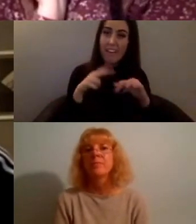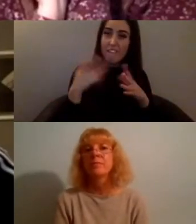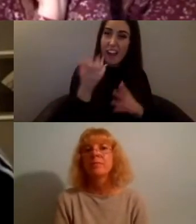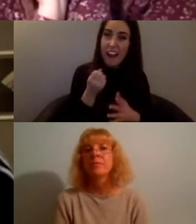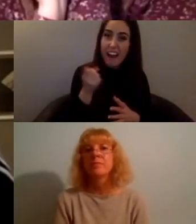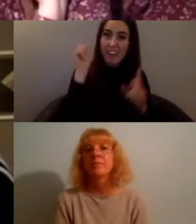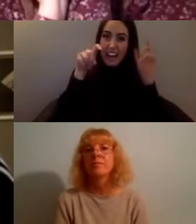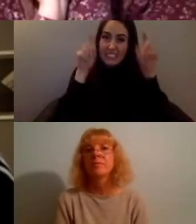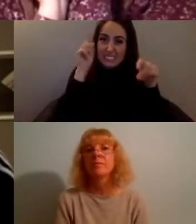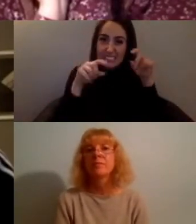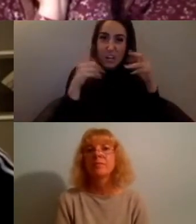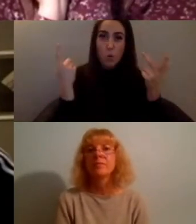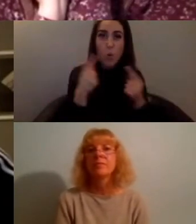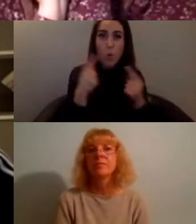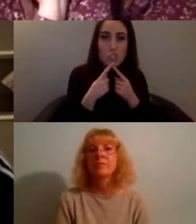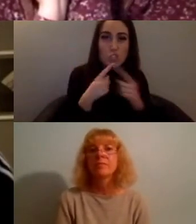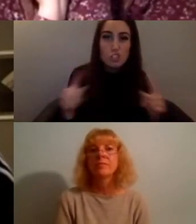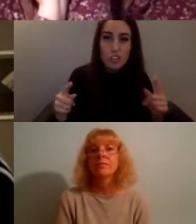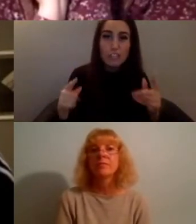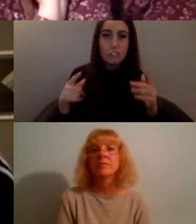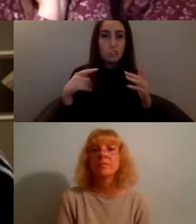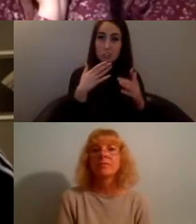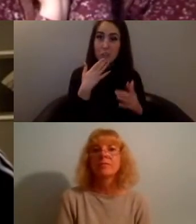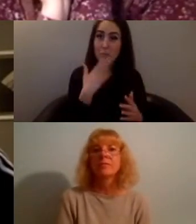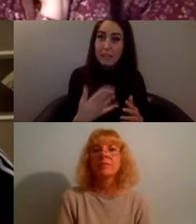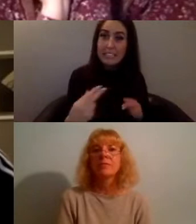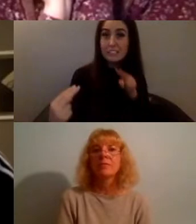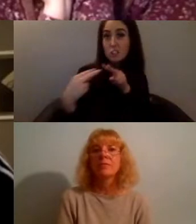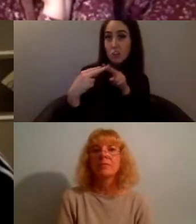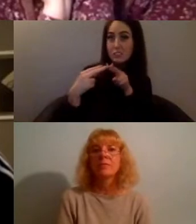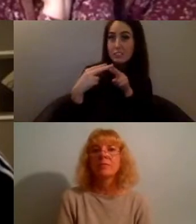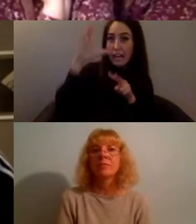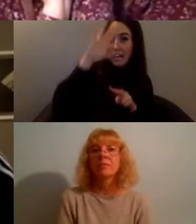for what we should be covering what we should be doing and we're also opening up for pitches